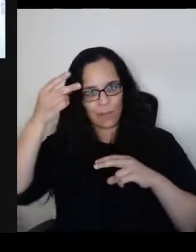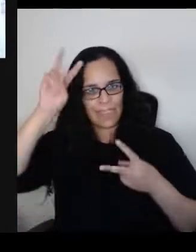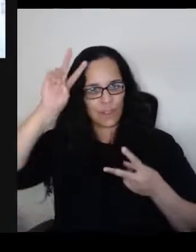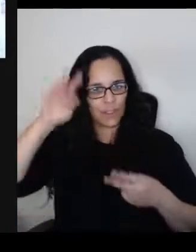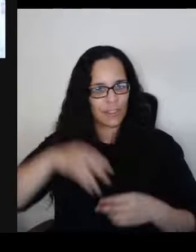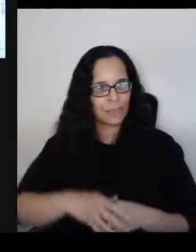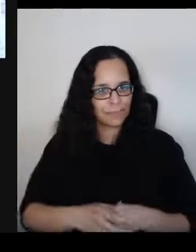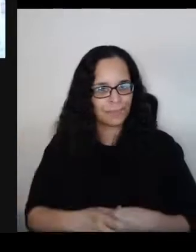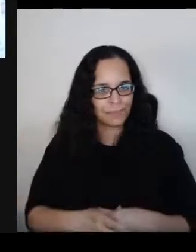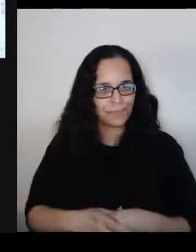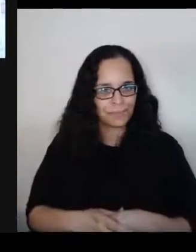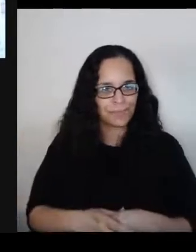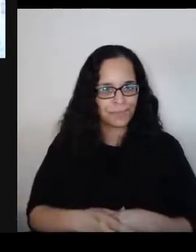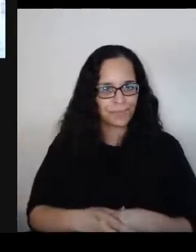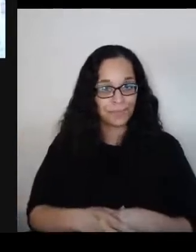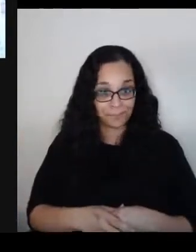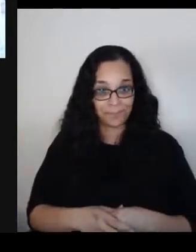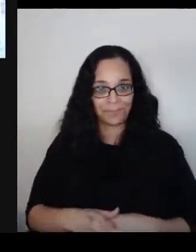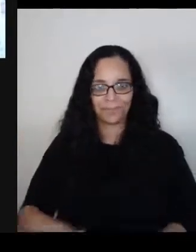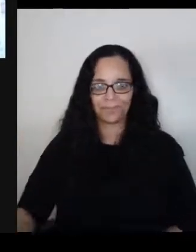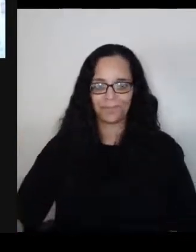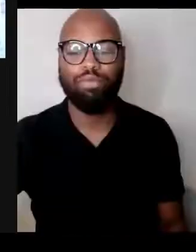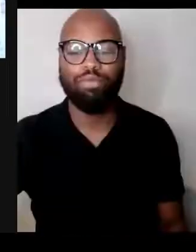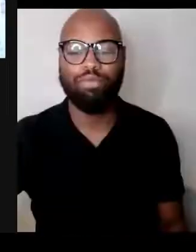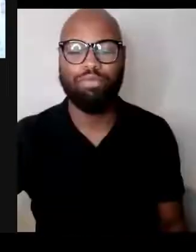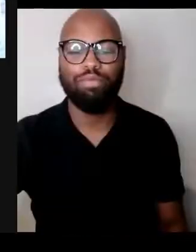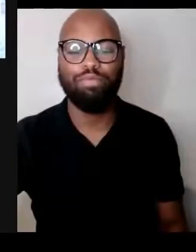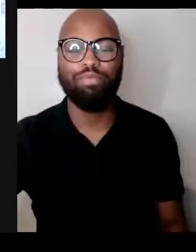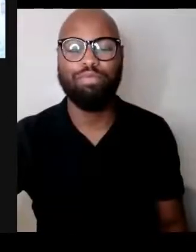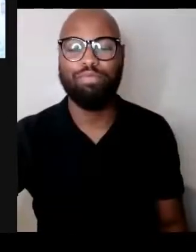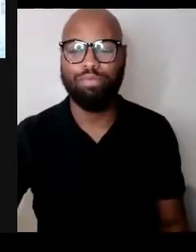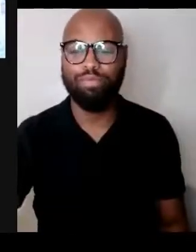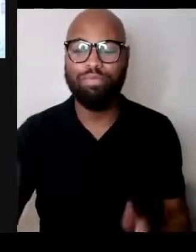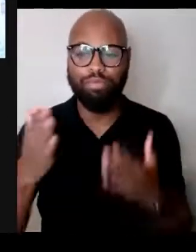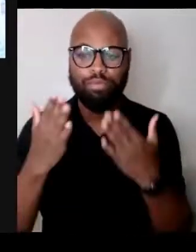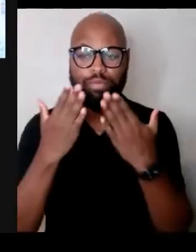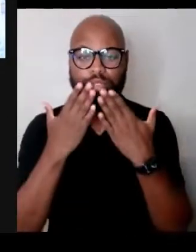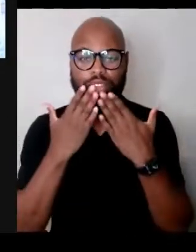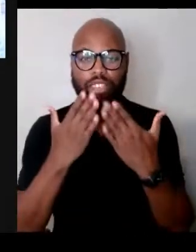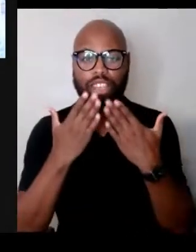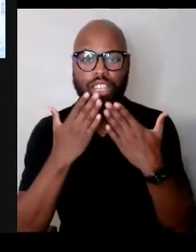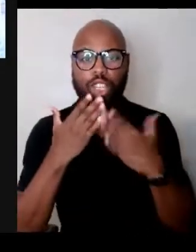Thank you, before we go on, I just want to take a minute to remind our viewers